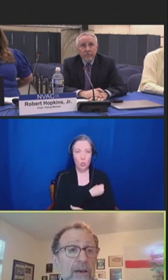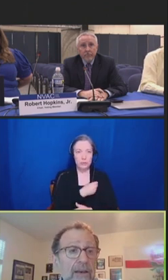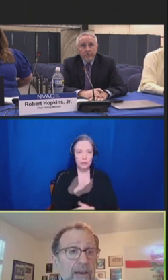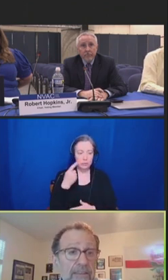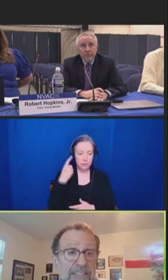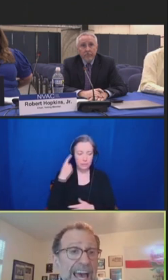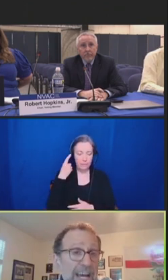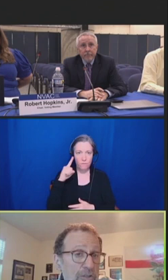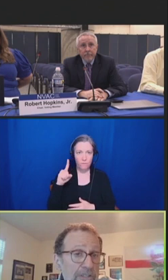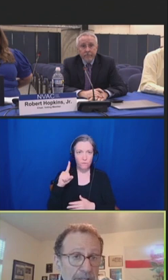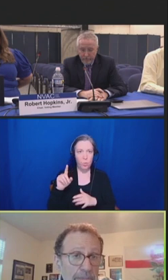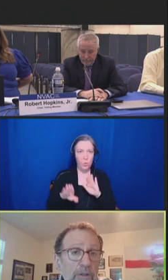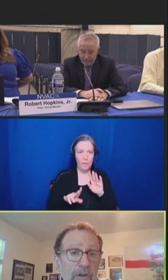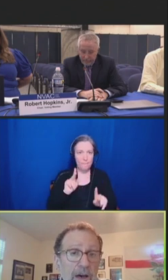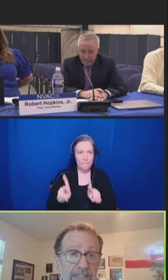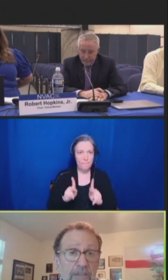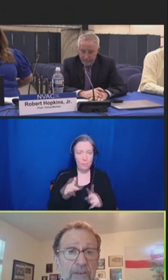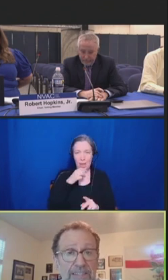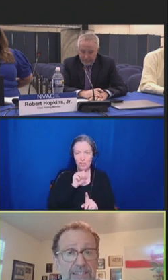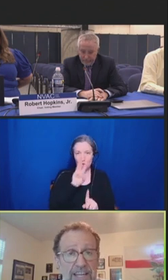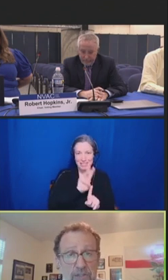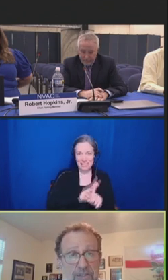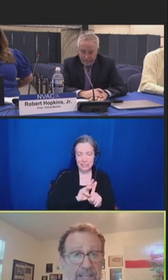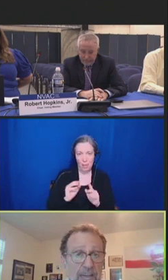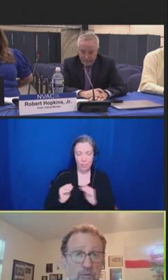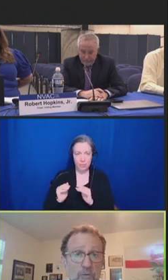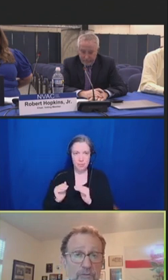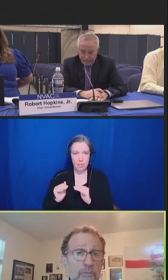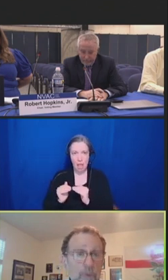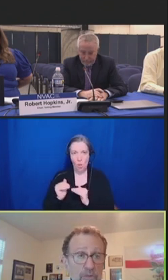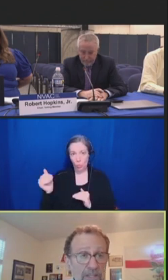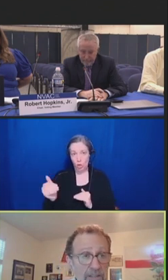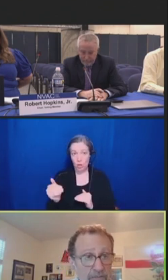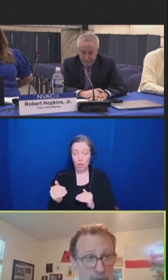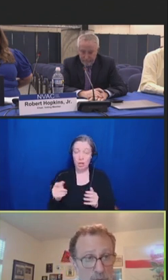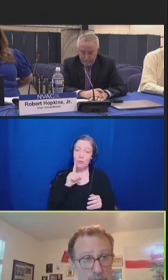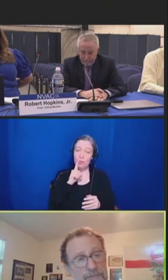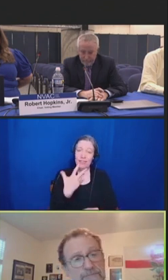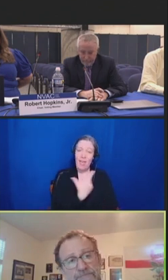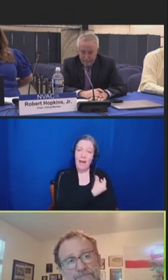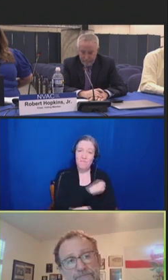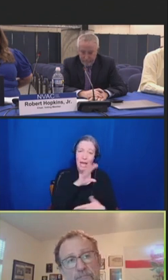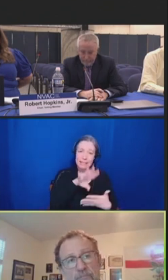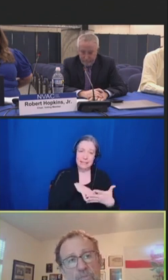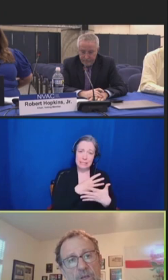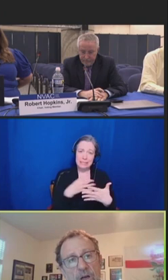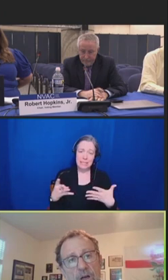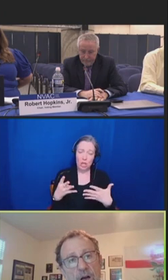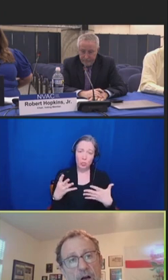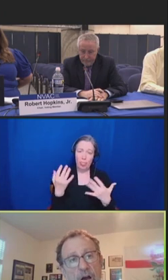And this action simplifies the vaccination schedule for most individuals.